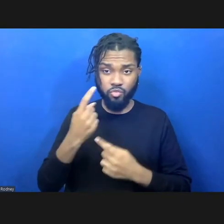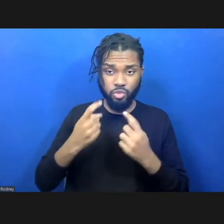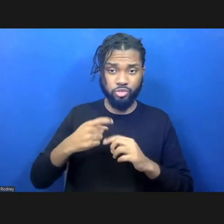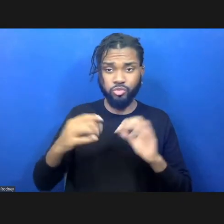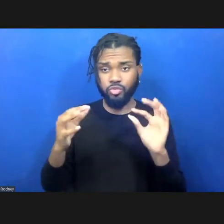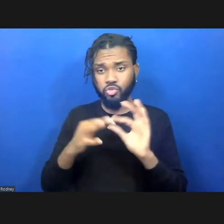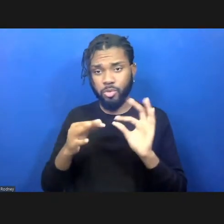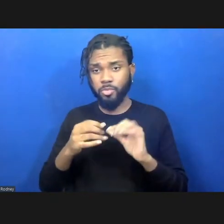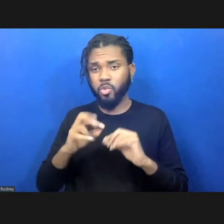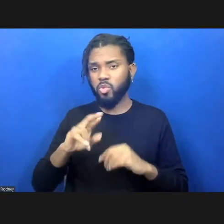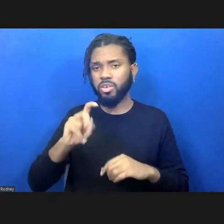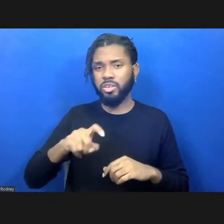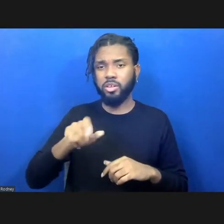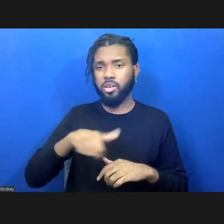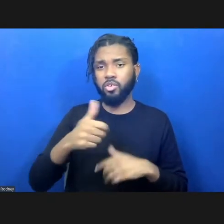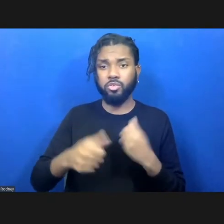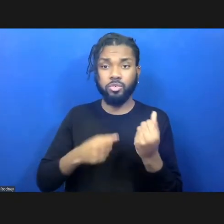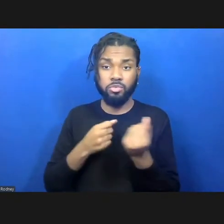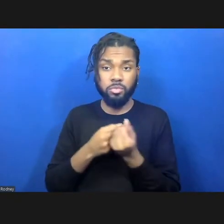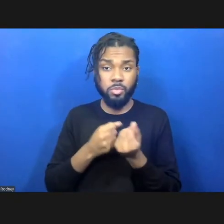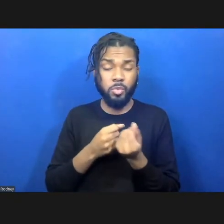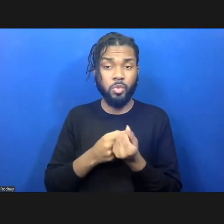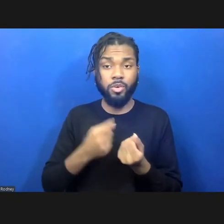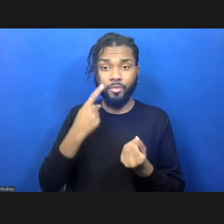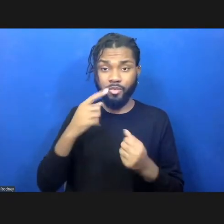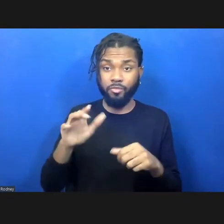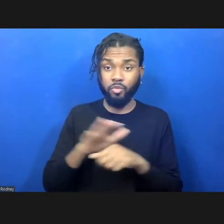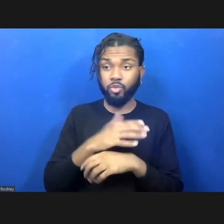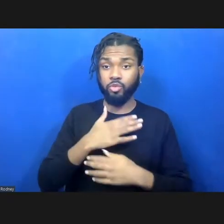additional support in order to fully enjoy the program, please feel free to